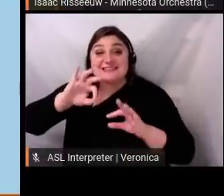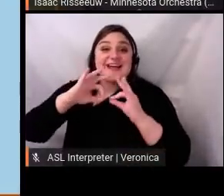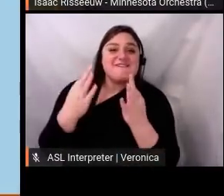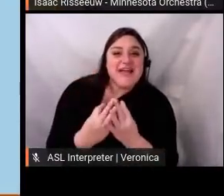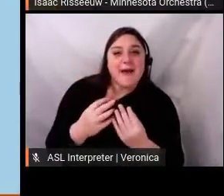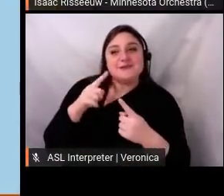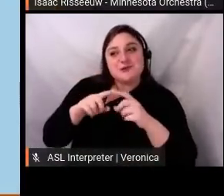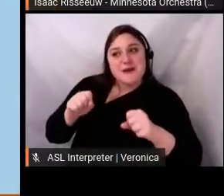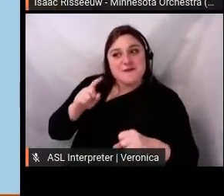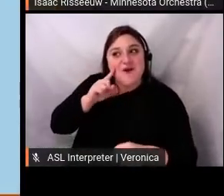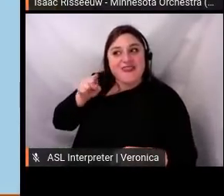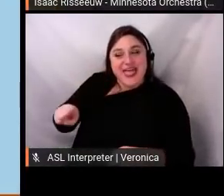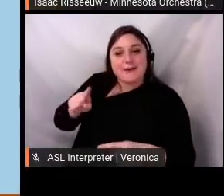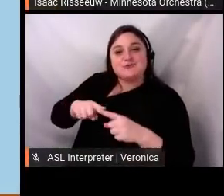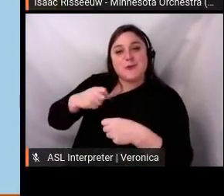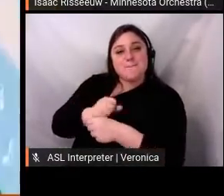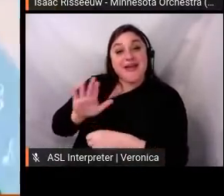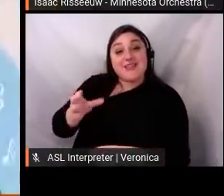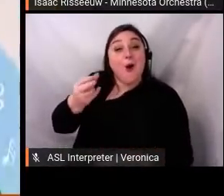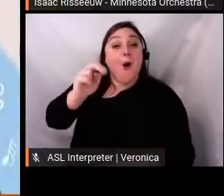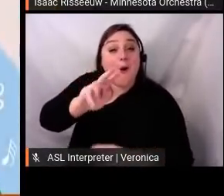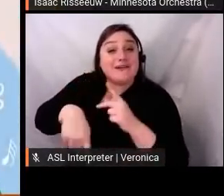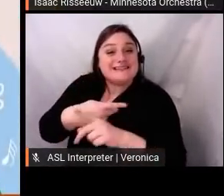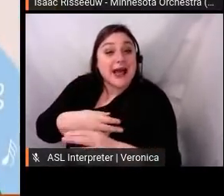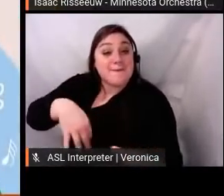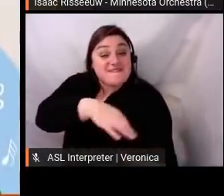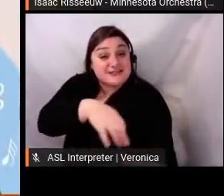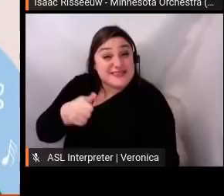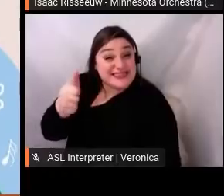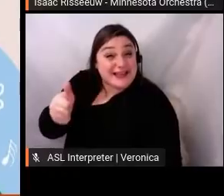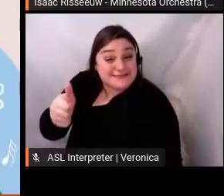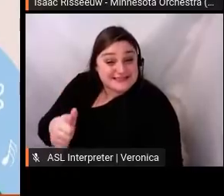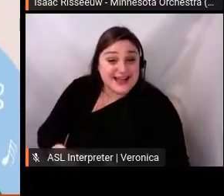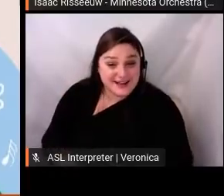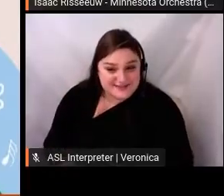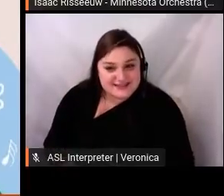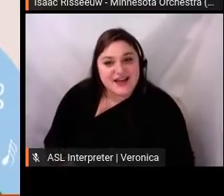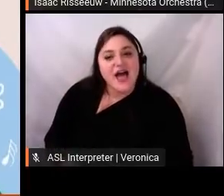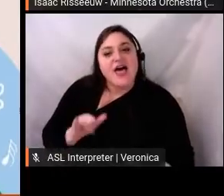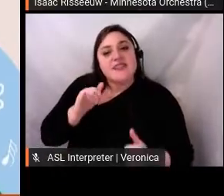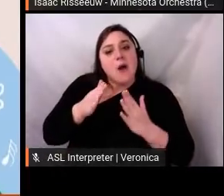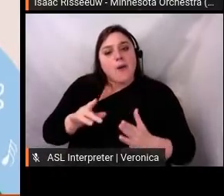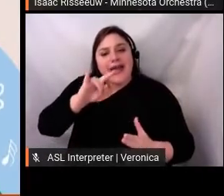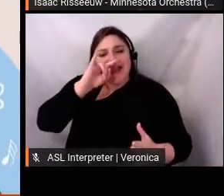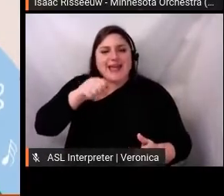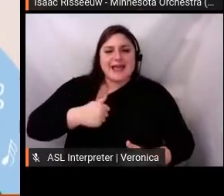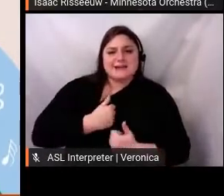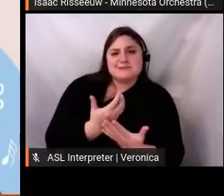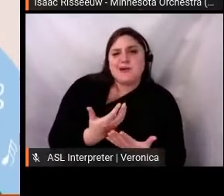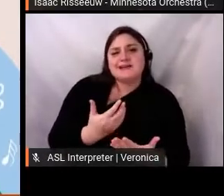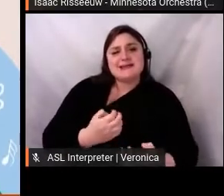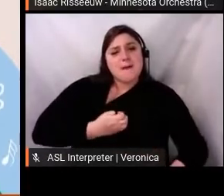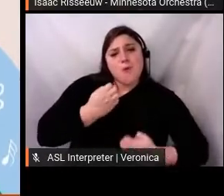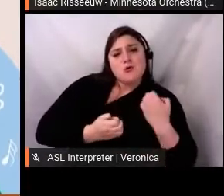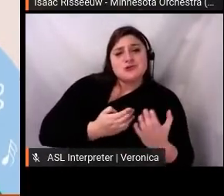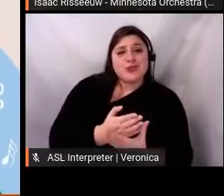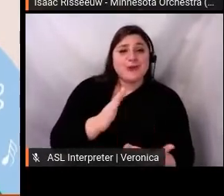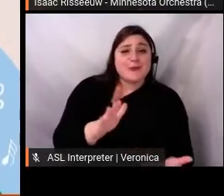instruments, Spotify playlists that encouraged children to explore their emotions to music, yoga and meditation techniques, and more.